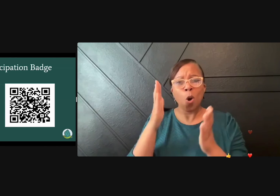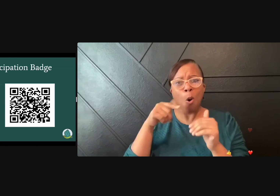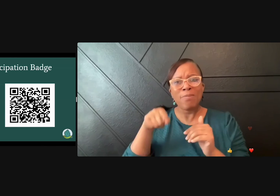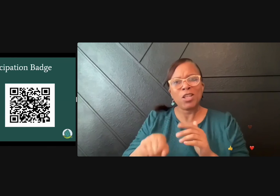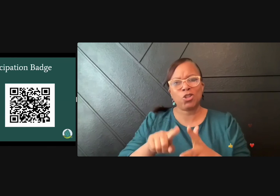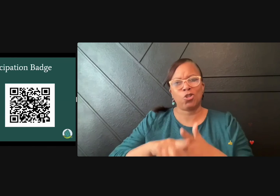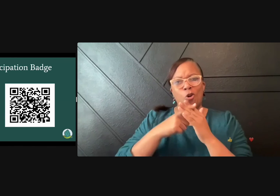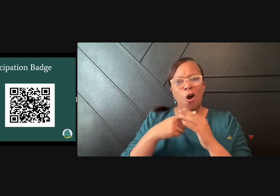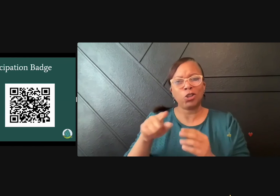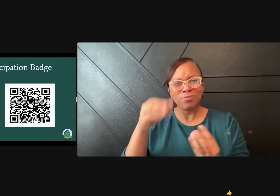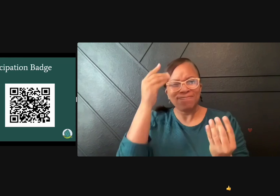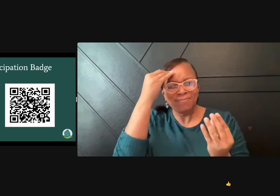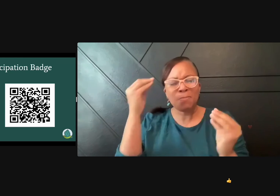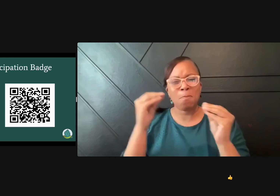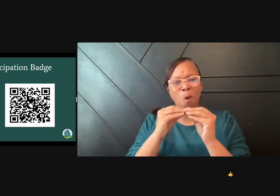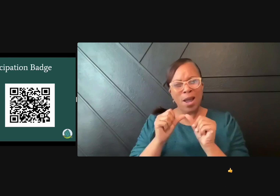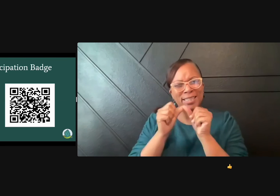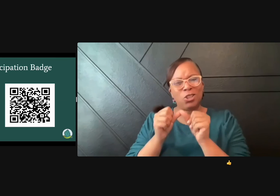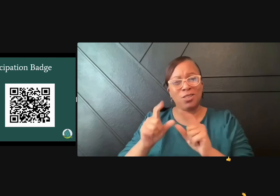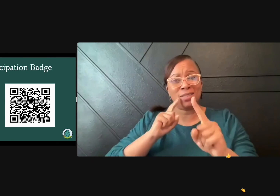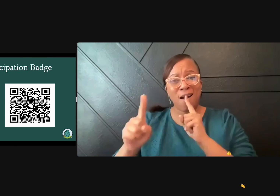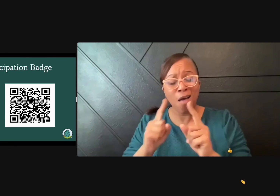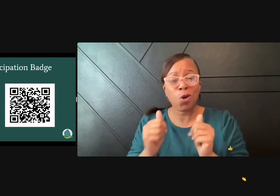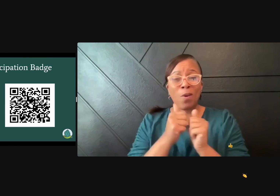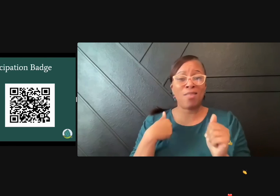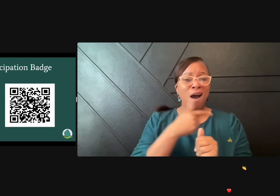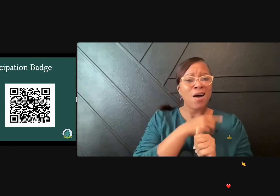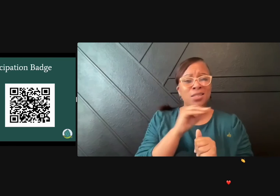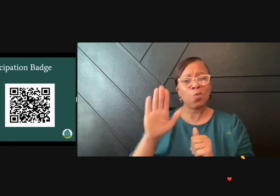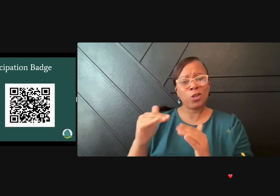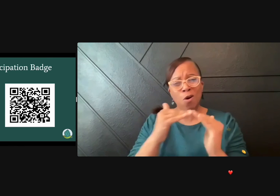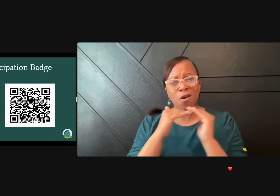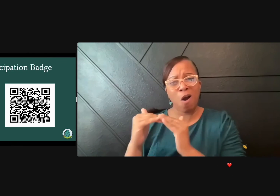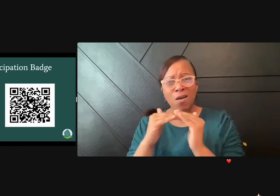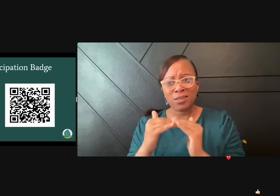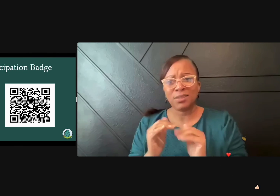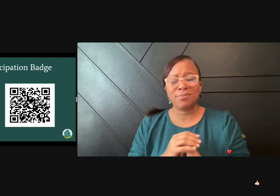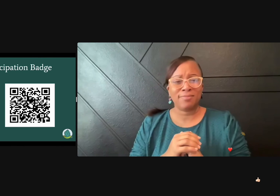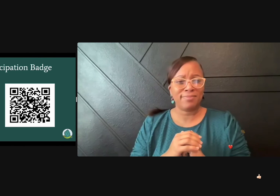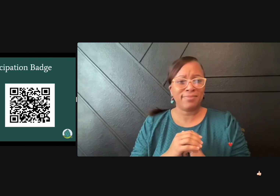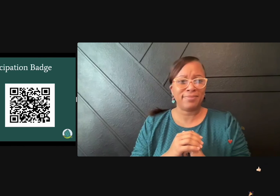and giving us a lot to think about for us to continue this dialogue with our colleagues.